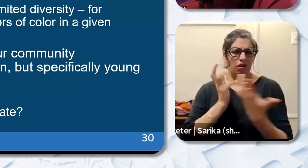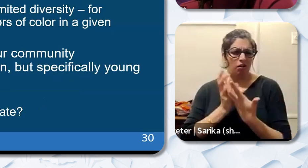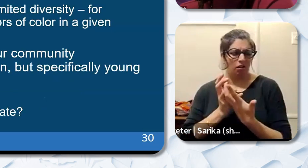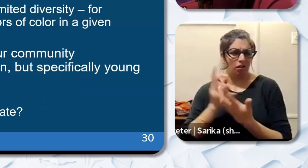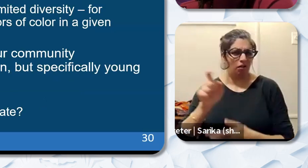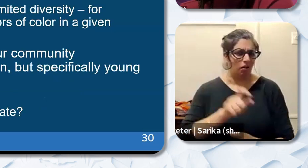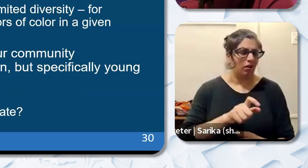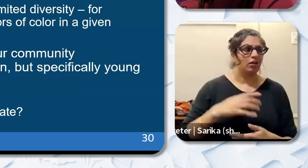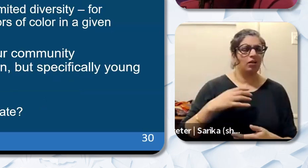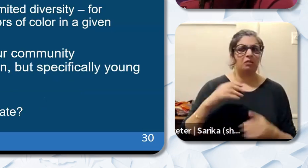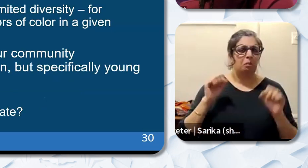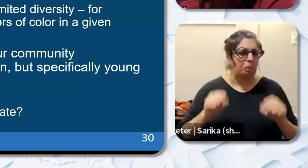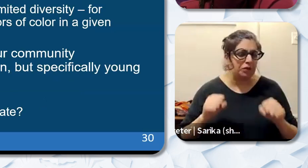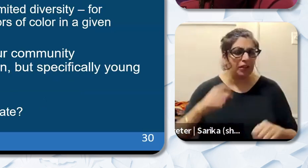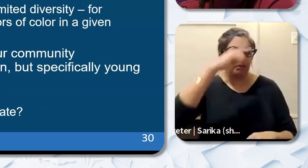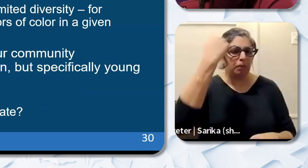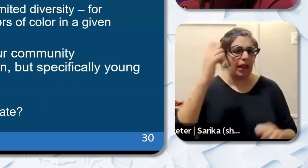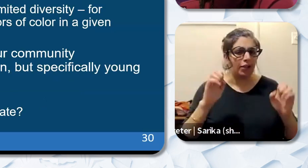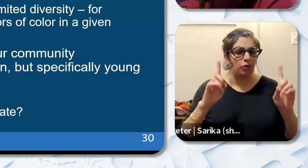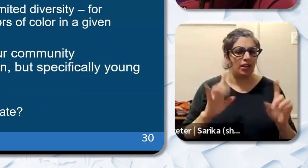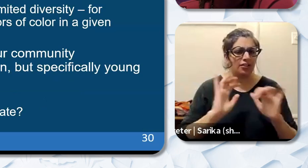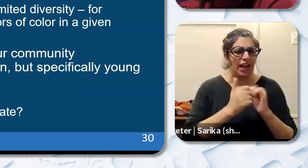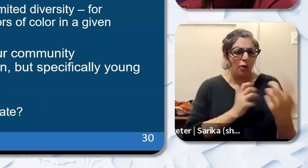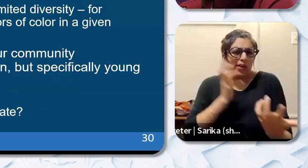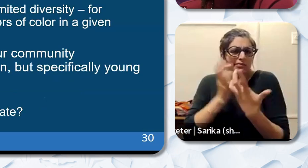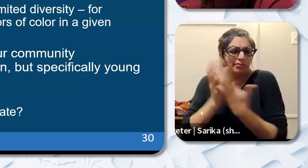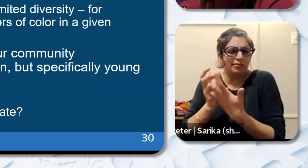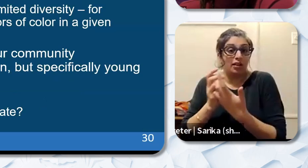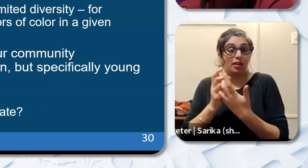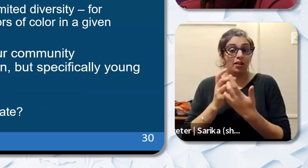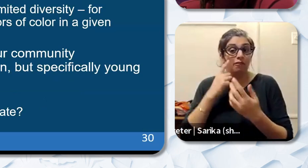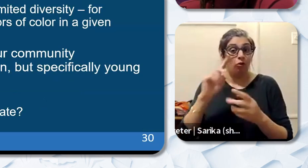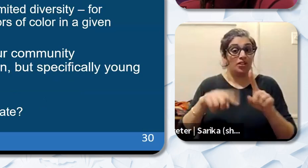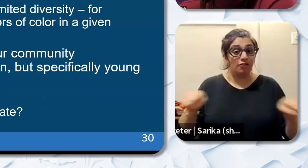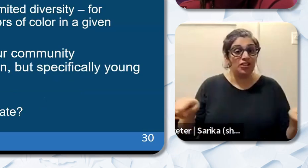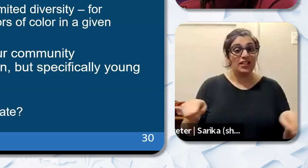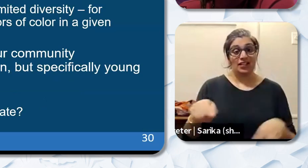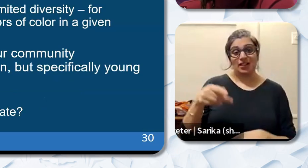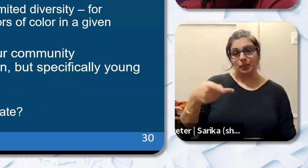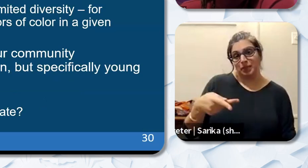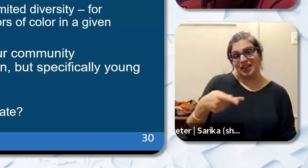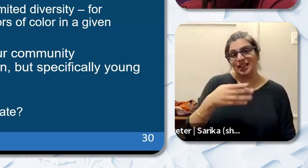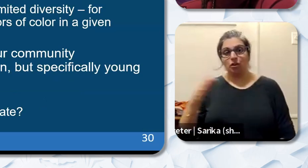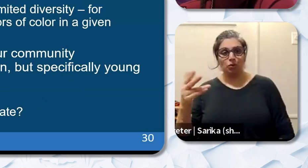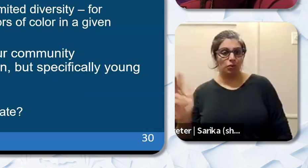Black educators to diversify our P-3 workforce? Second. What supports our resources do you offer